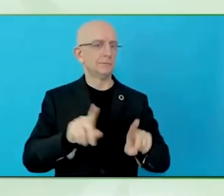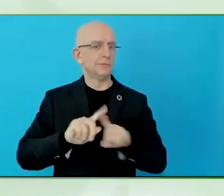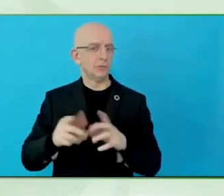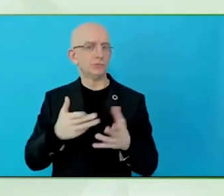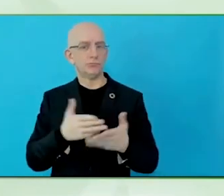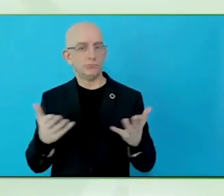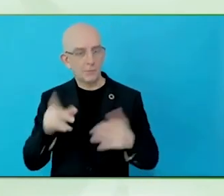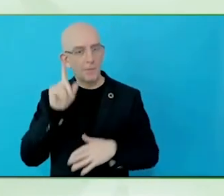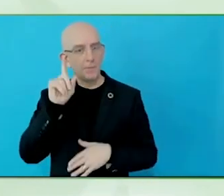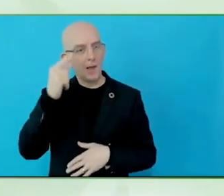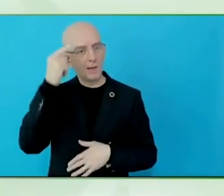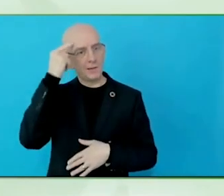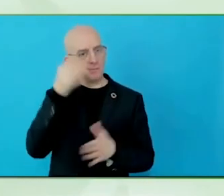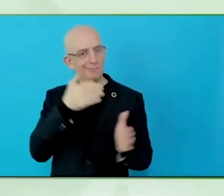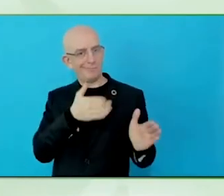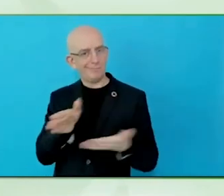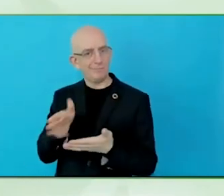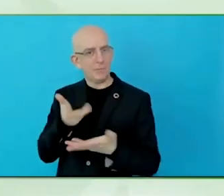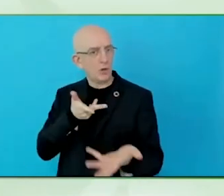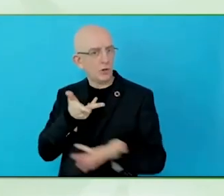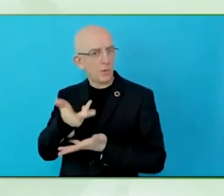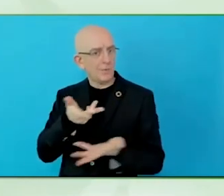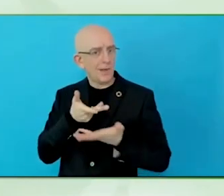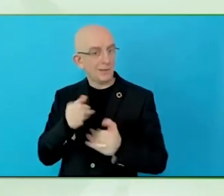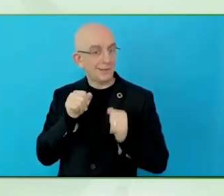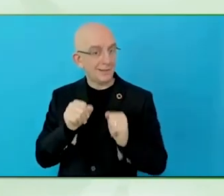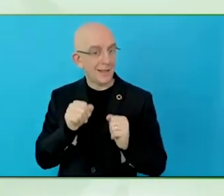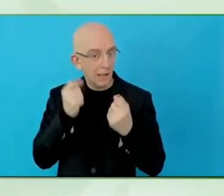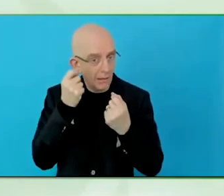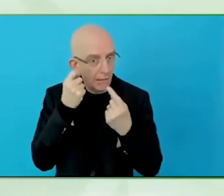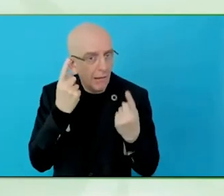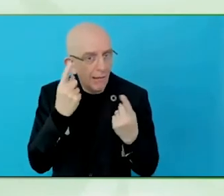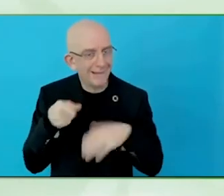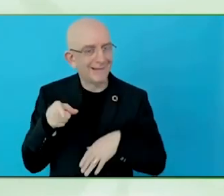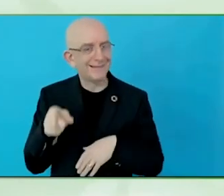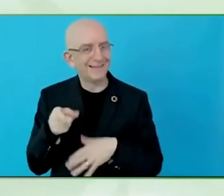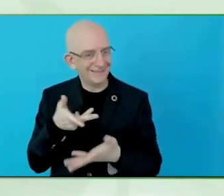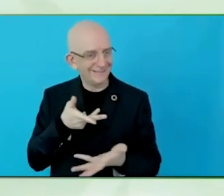you want, they can also ask, what are your accessibility needs and how can I help you?